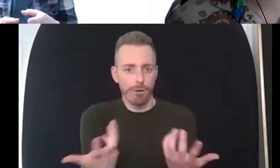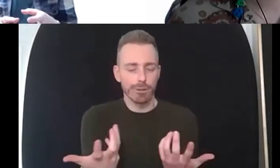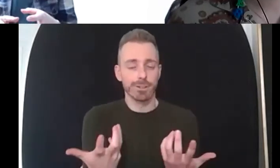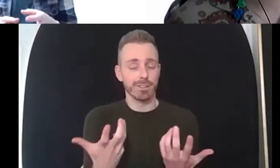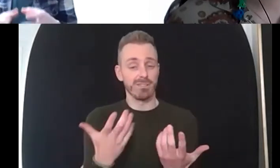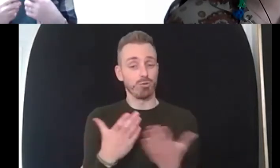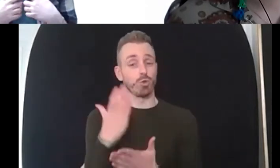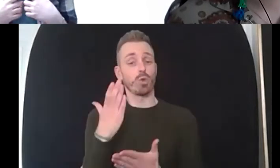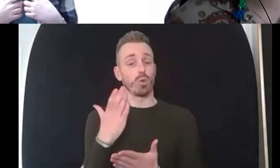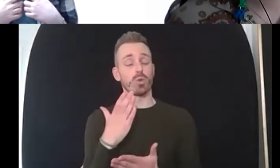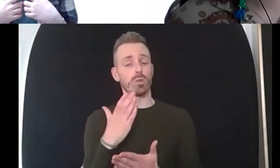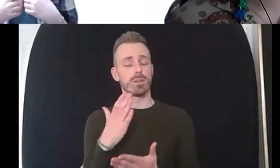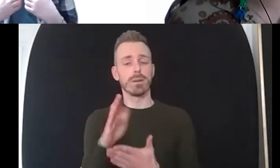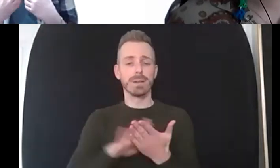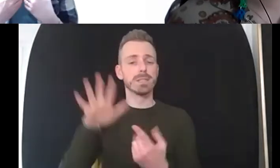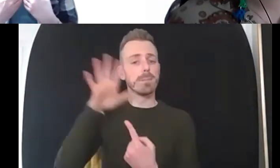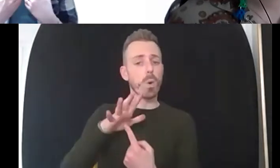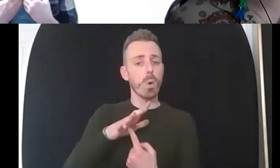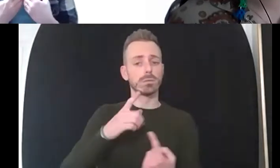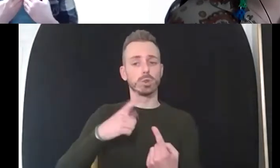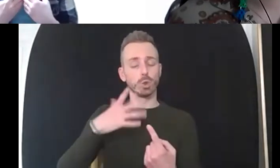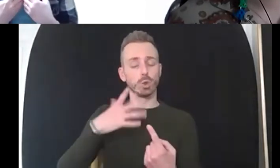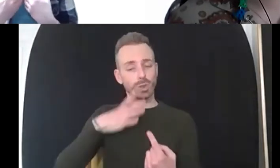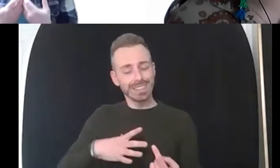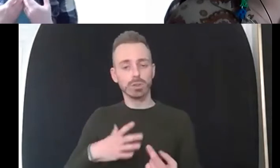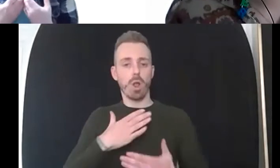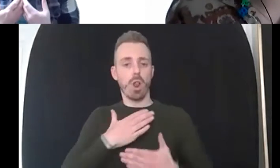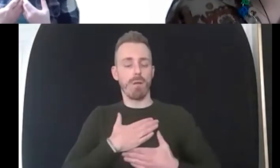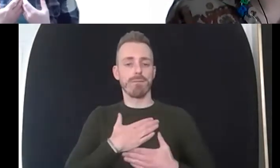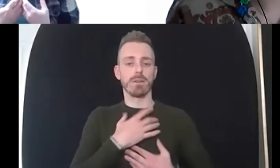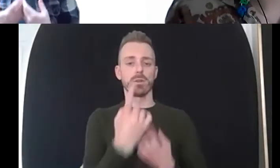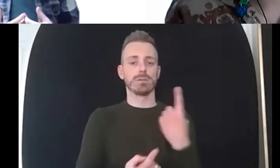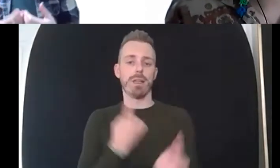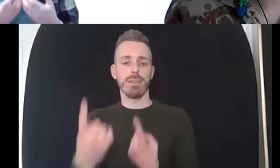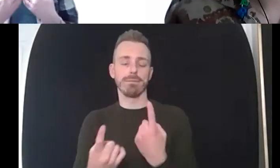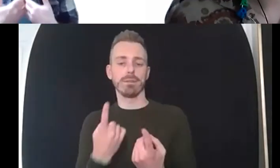of truth in that about um if you can sit with yourself in a compassionate way and value yourself